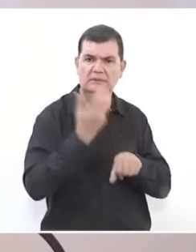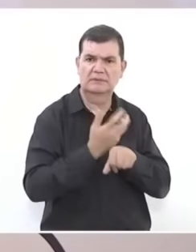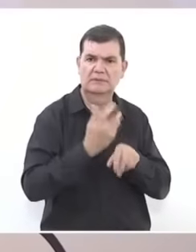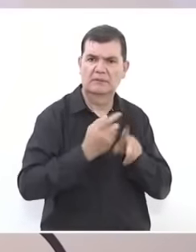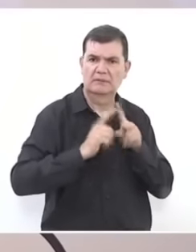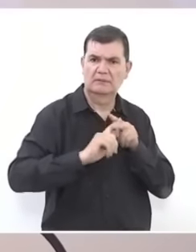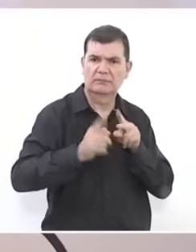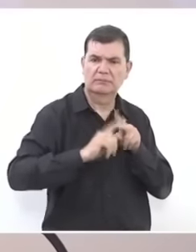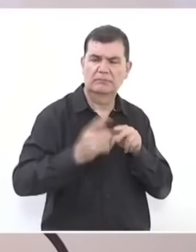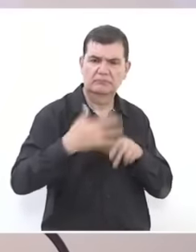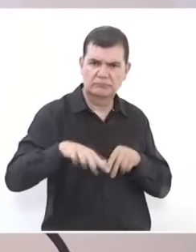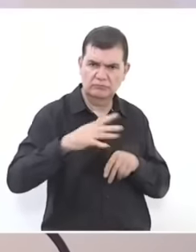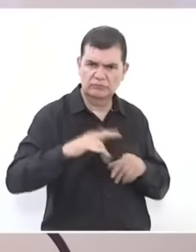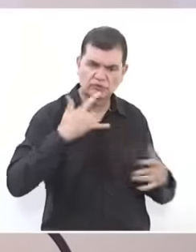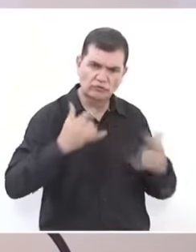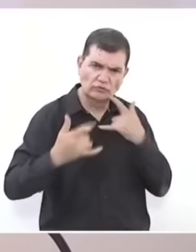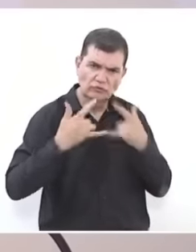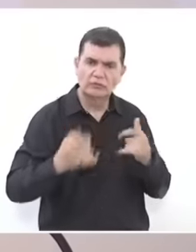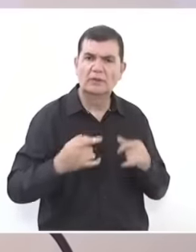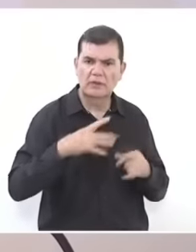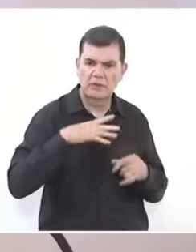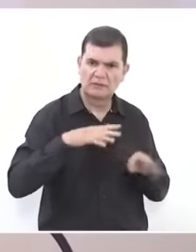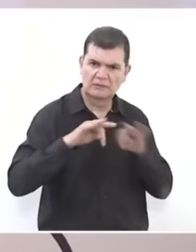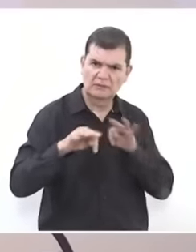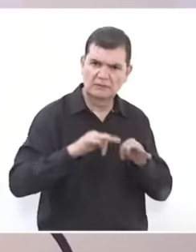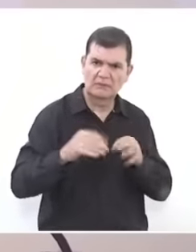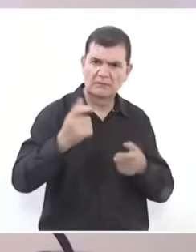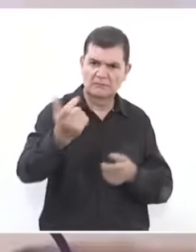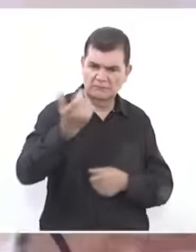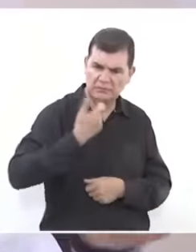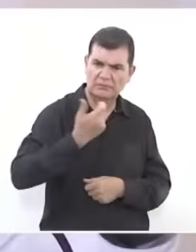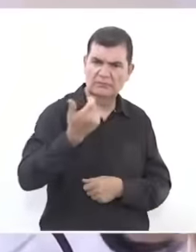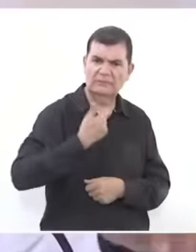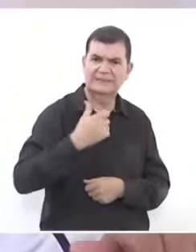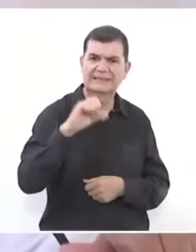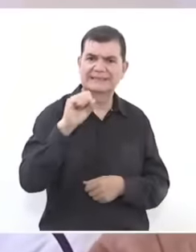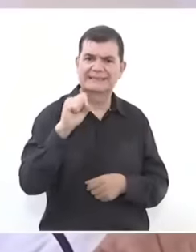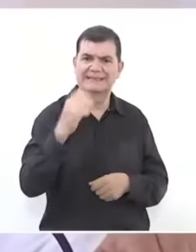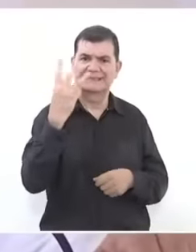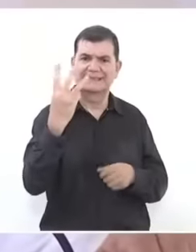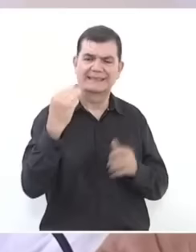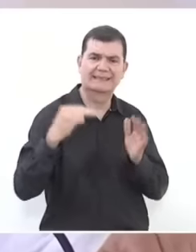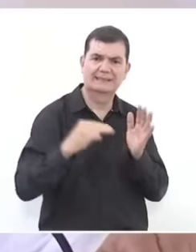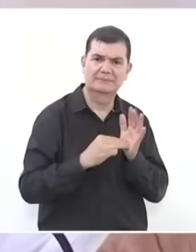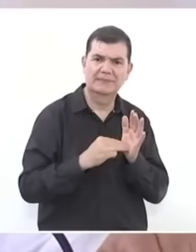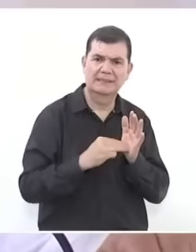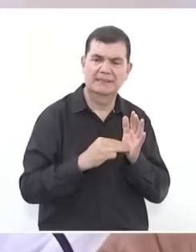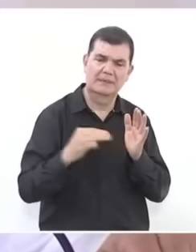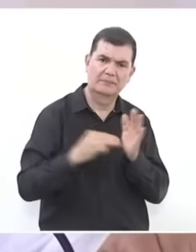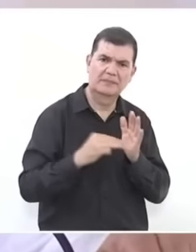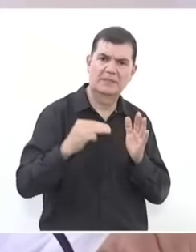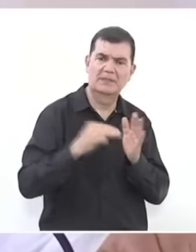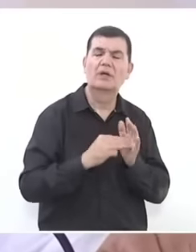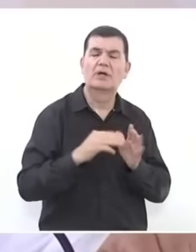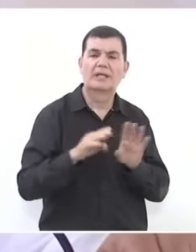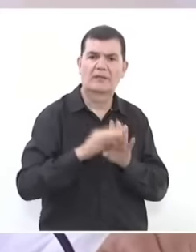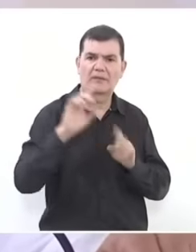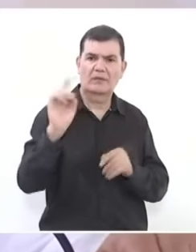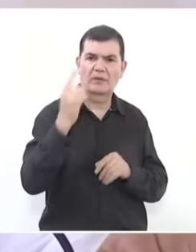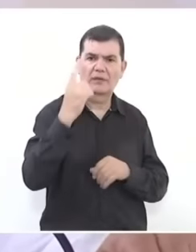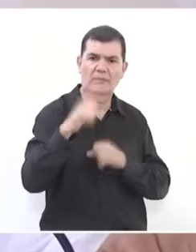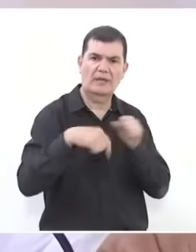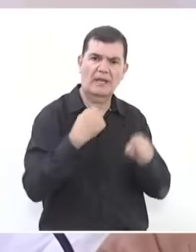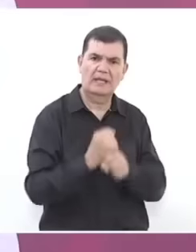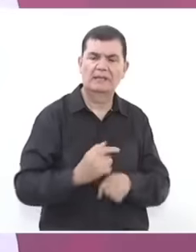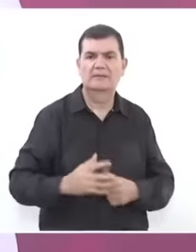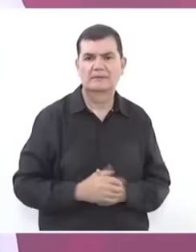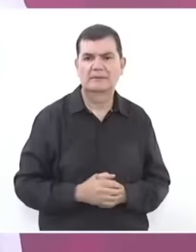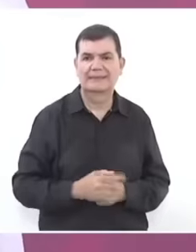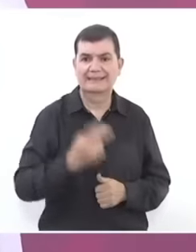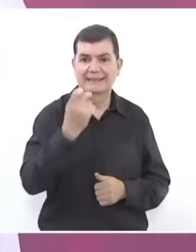make a living. Well, they are sending us 63 billion dollars a year, that is what the migrants send